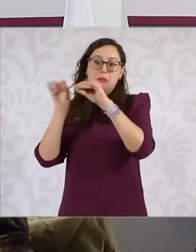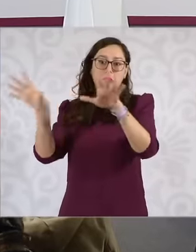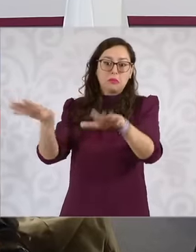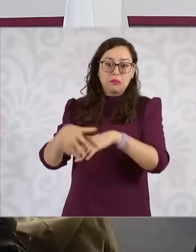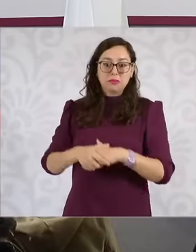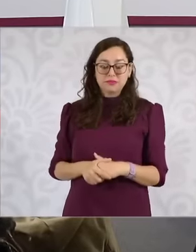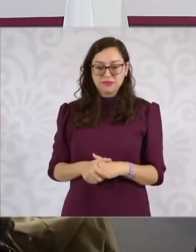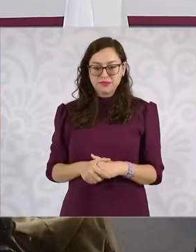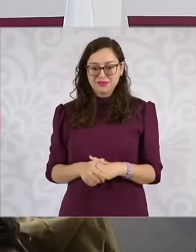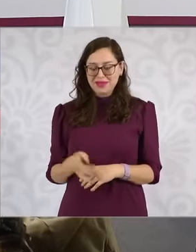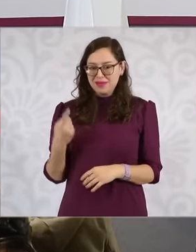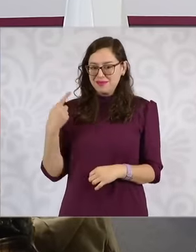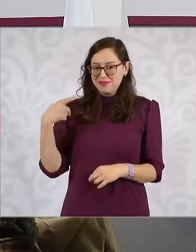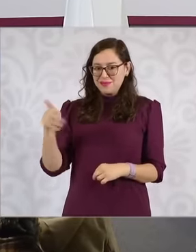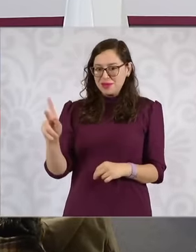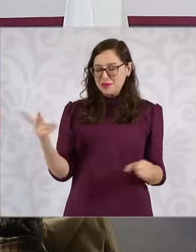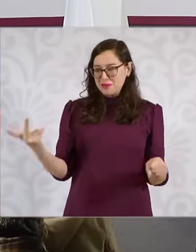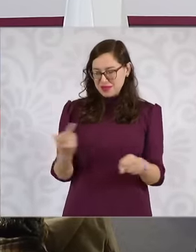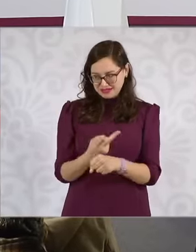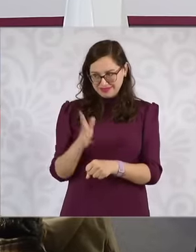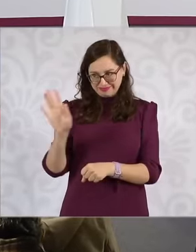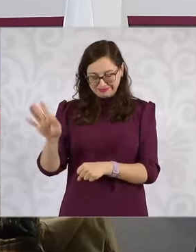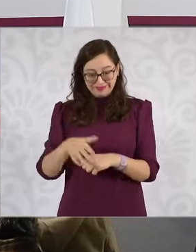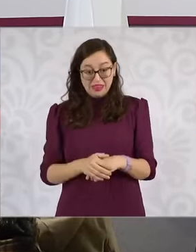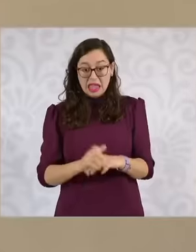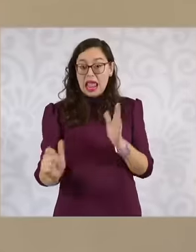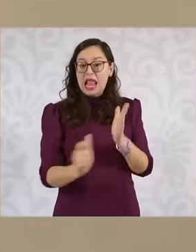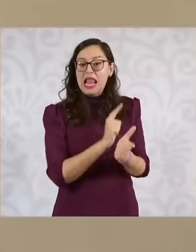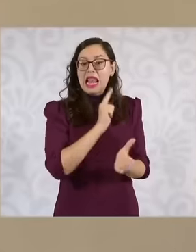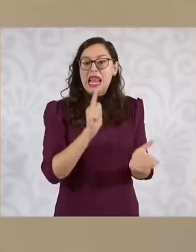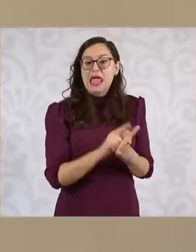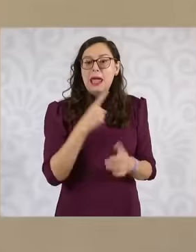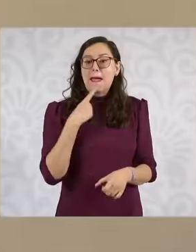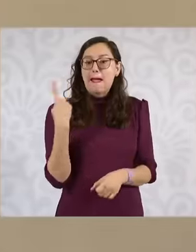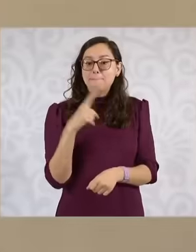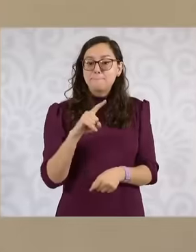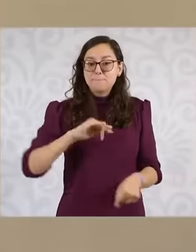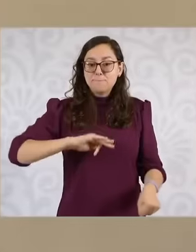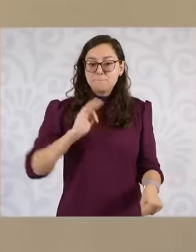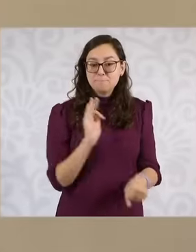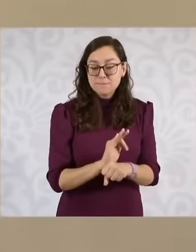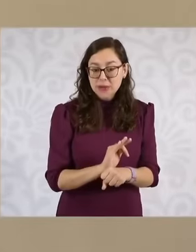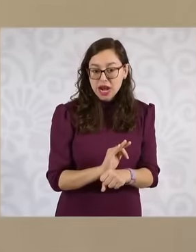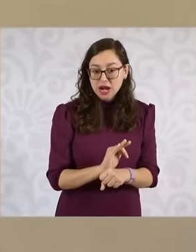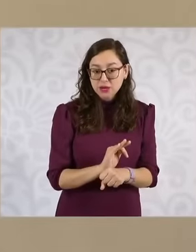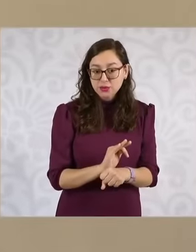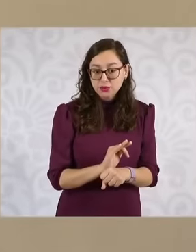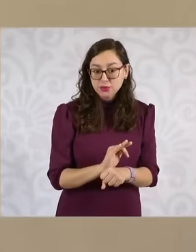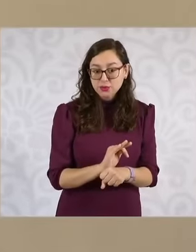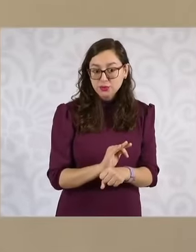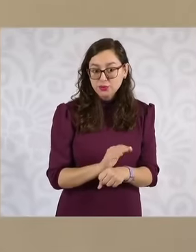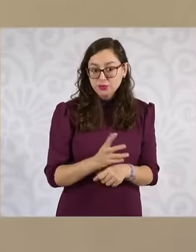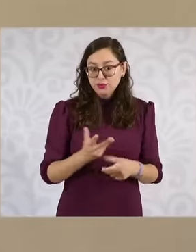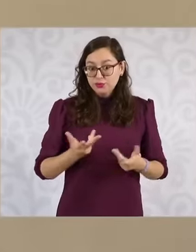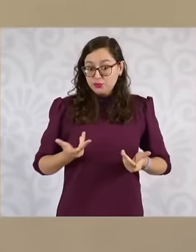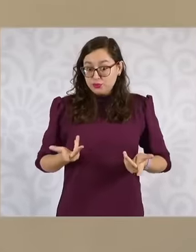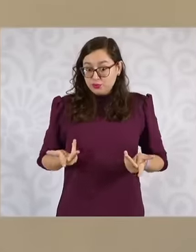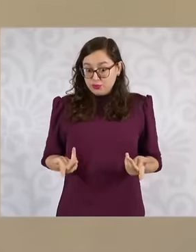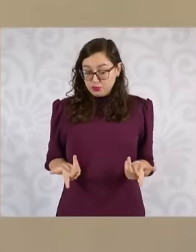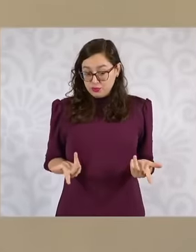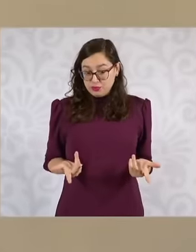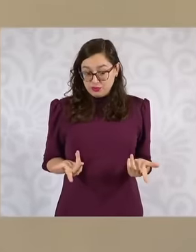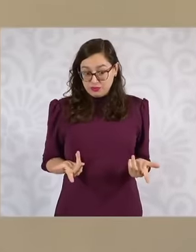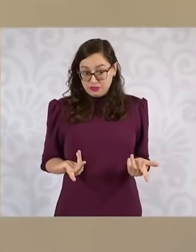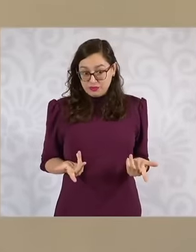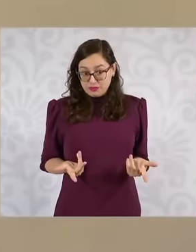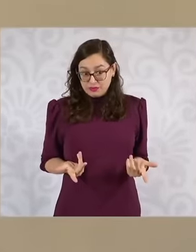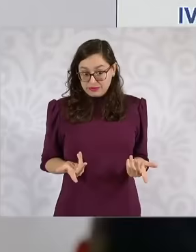Amparo Law say because to suspend an Amparo, you not only have to comply